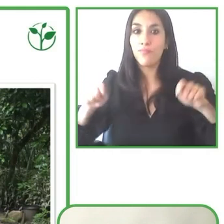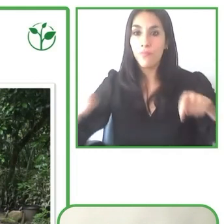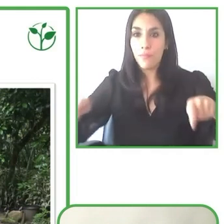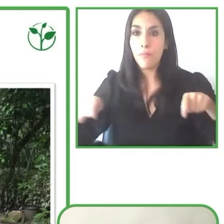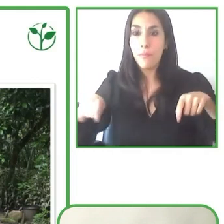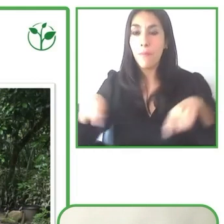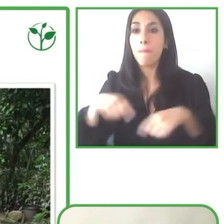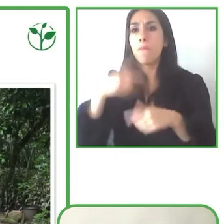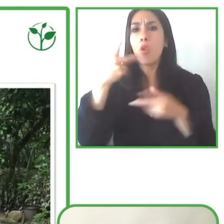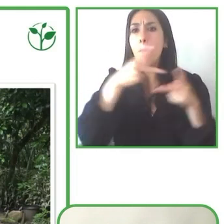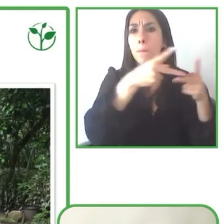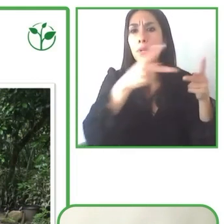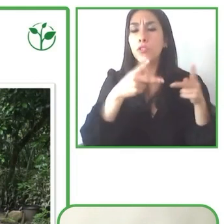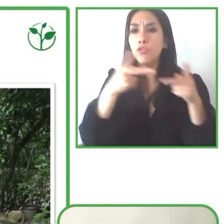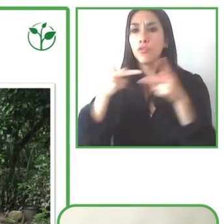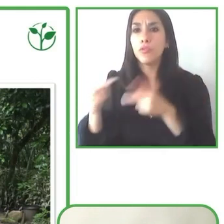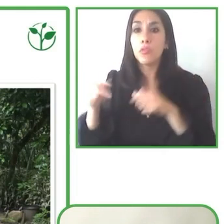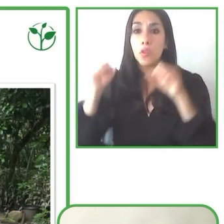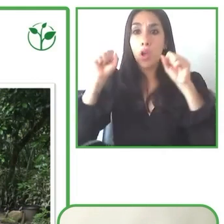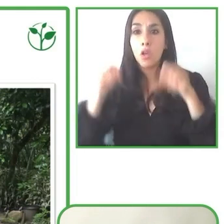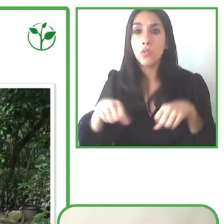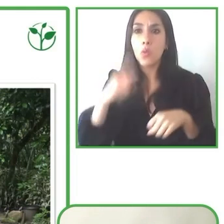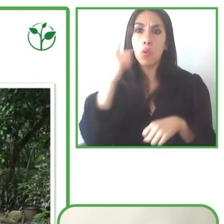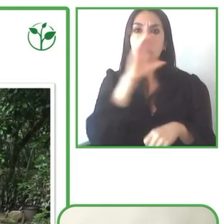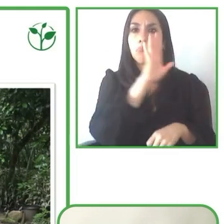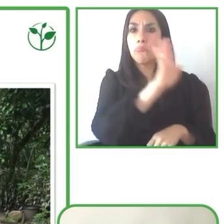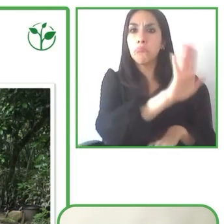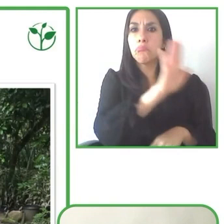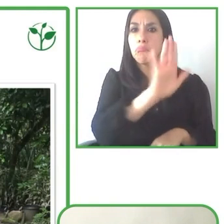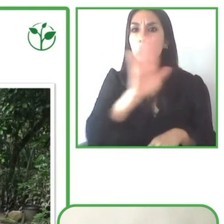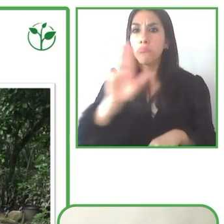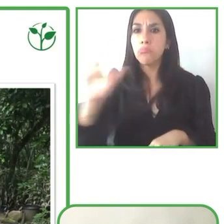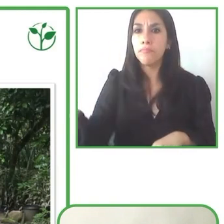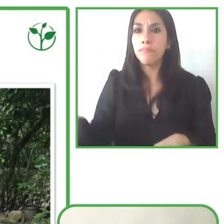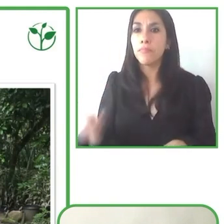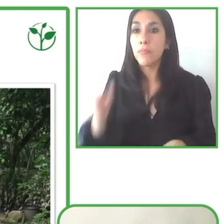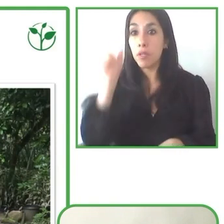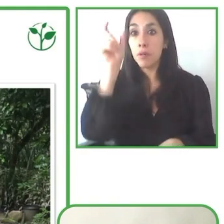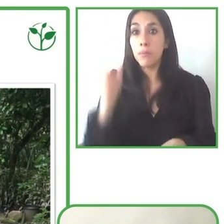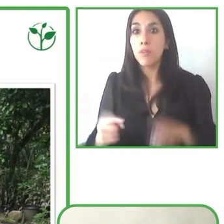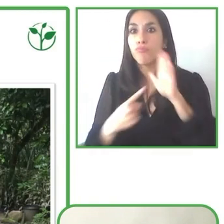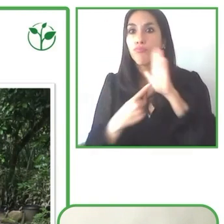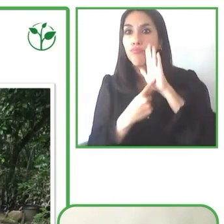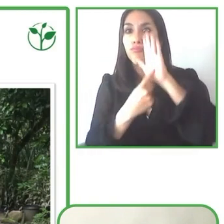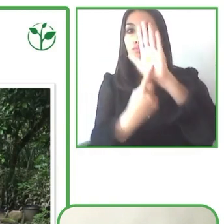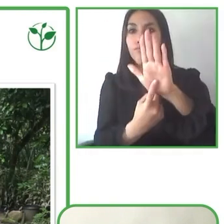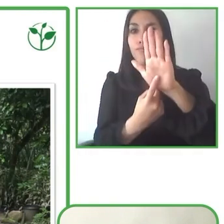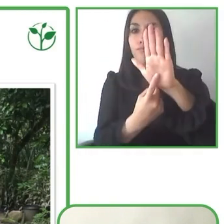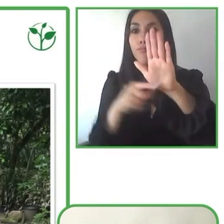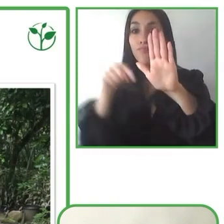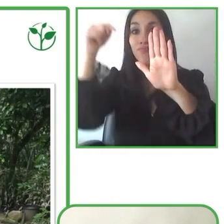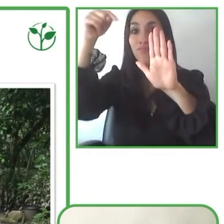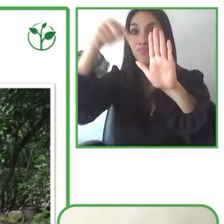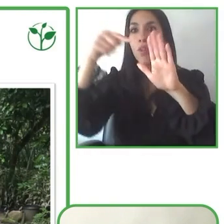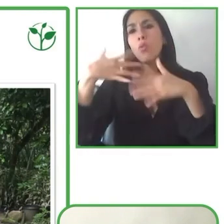to make much more of the country accessible to our tourists. Our guides are also key to the success.